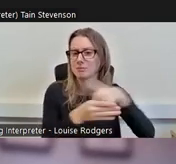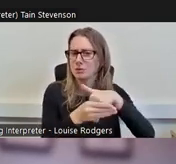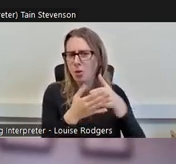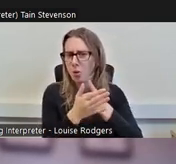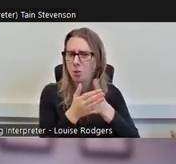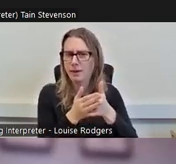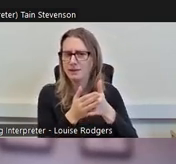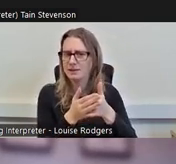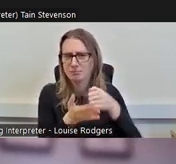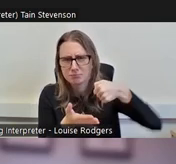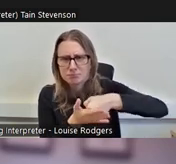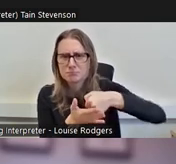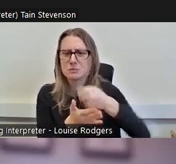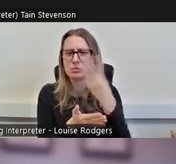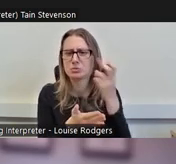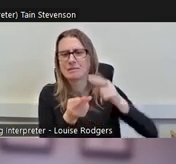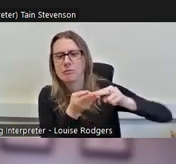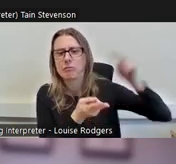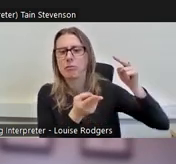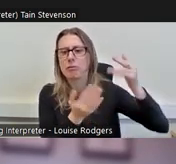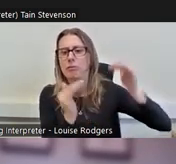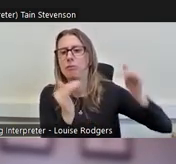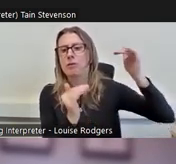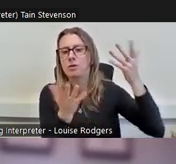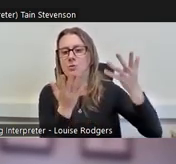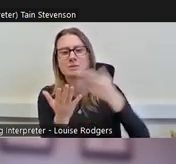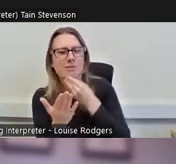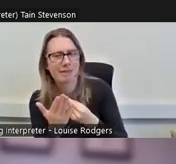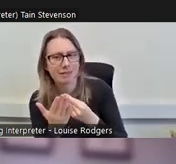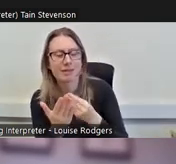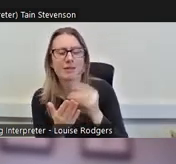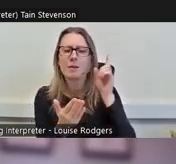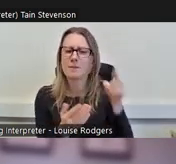least 2 percent higher than male participation, so there's something around culture and heritage